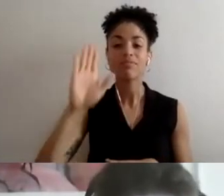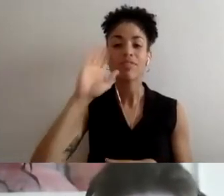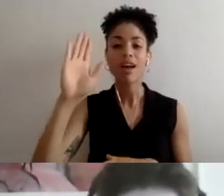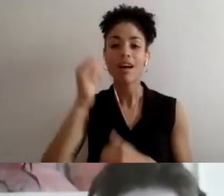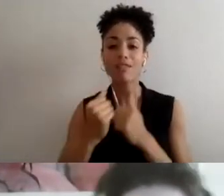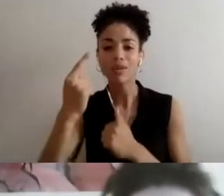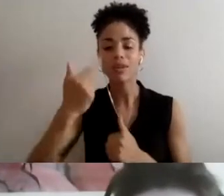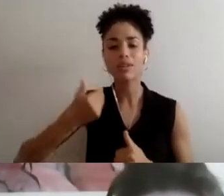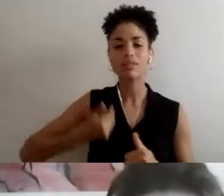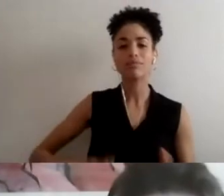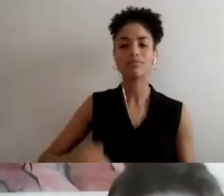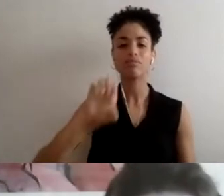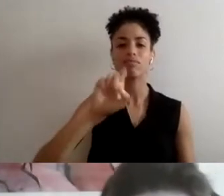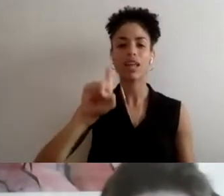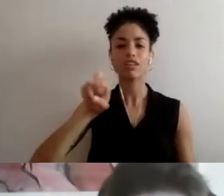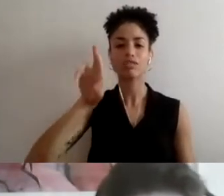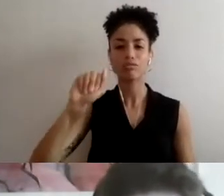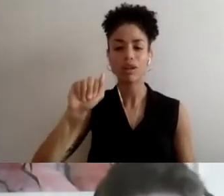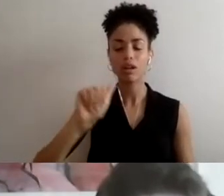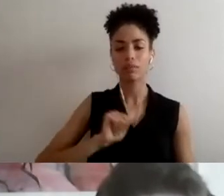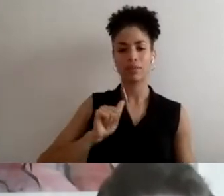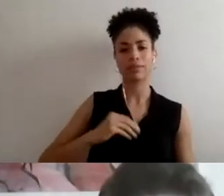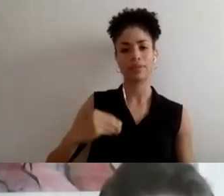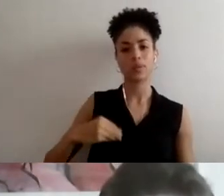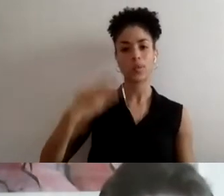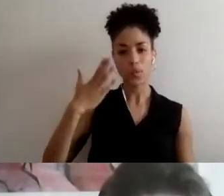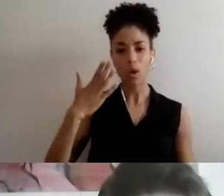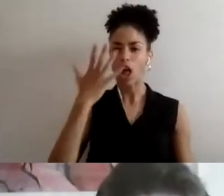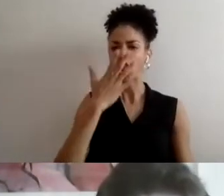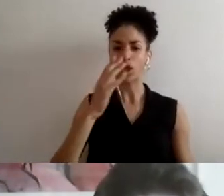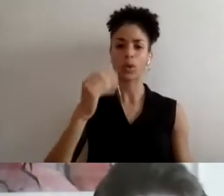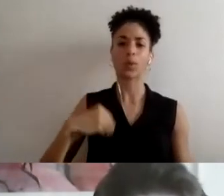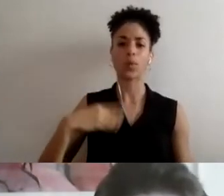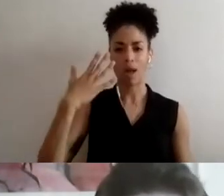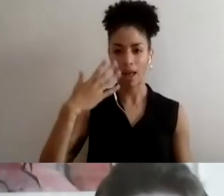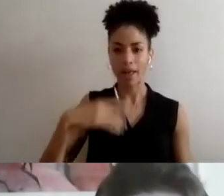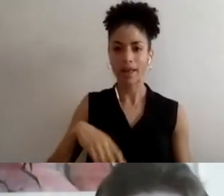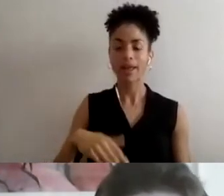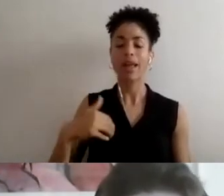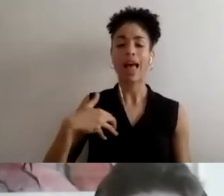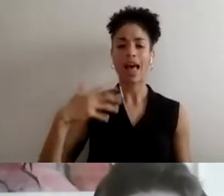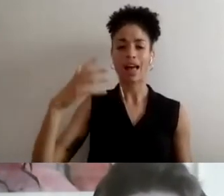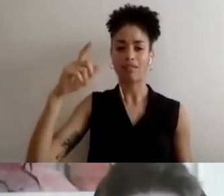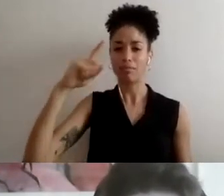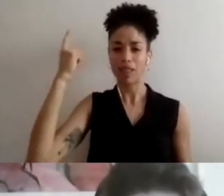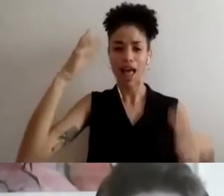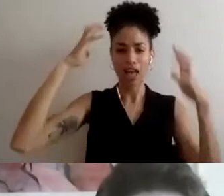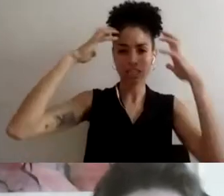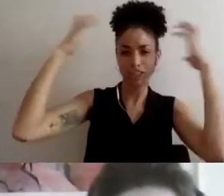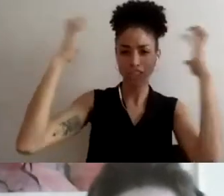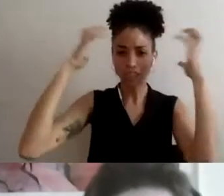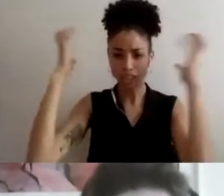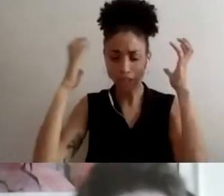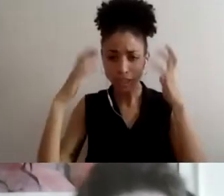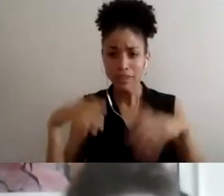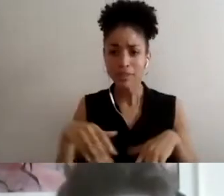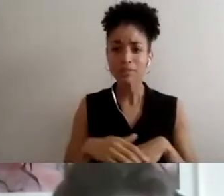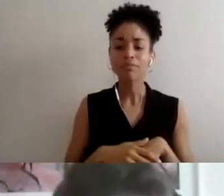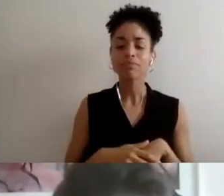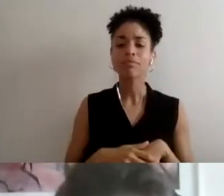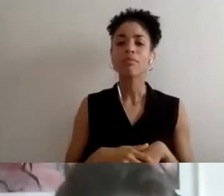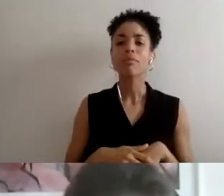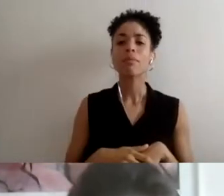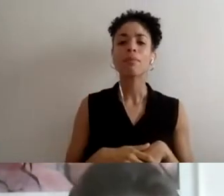Hi everyone I'm Ezra. I am a white male presenting person. I have big black curly hair and some scruff on